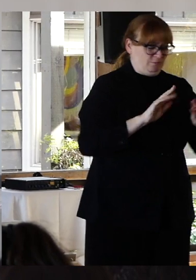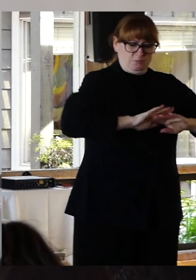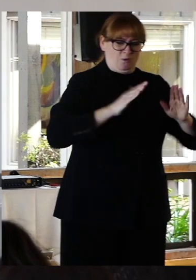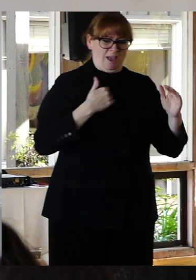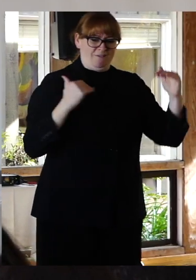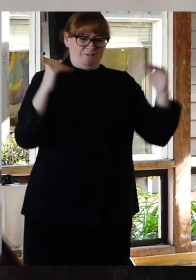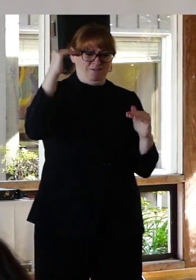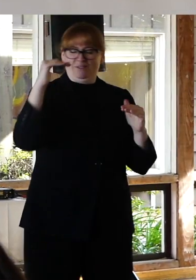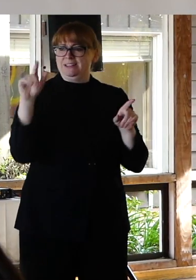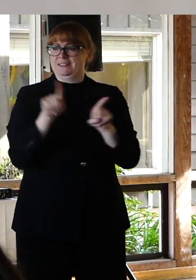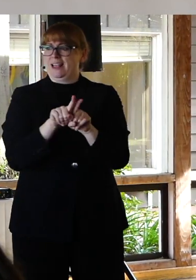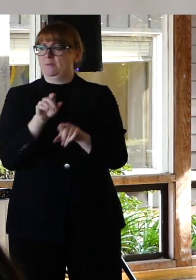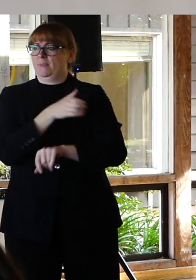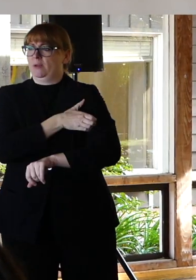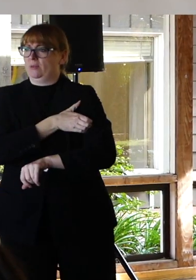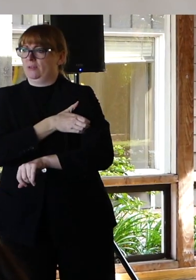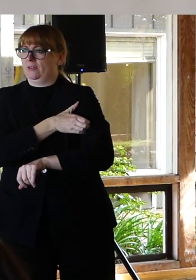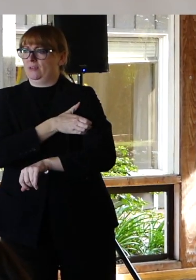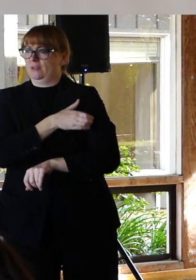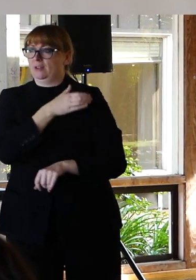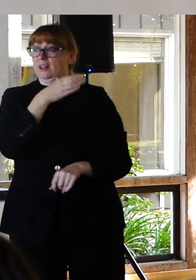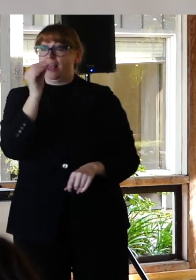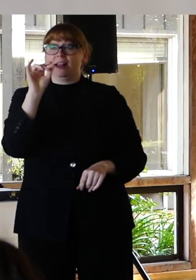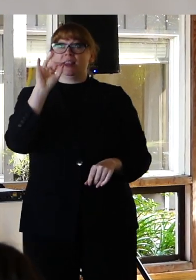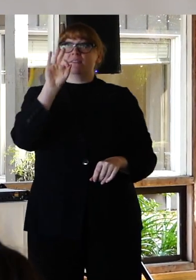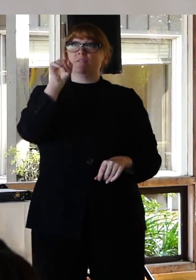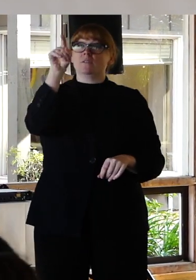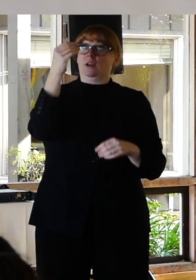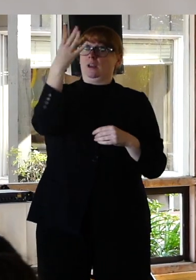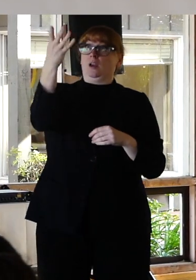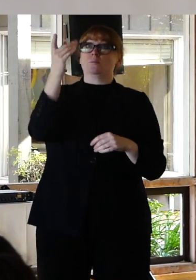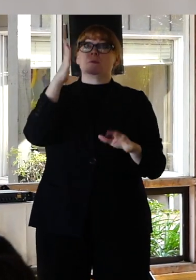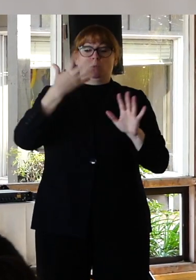threat of an involuntary commitment.